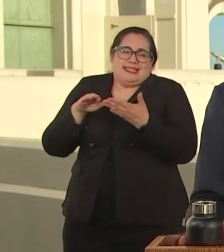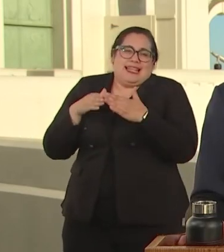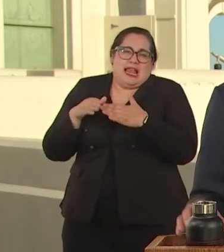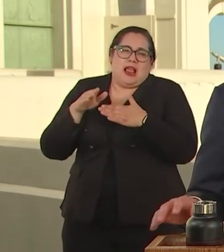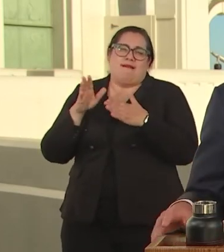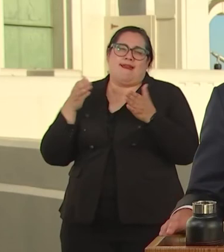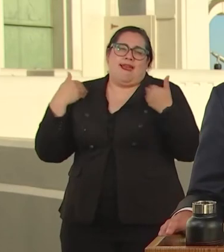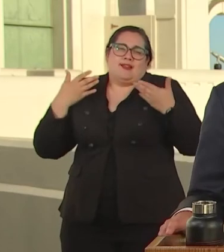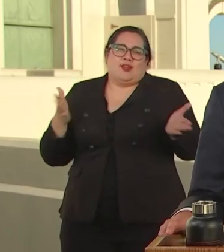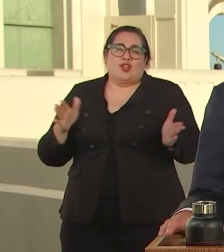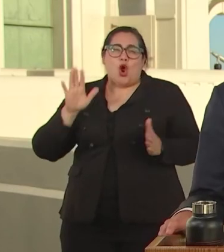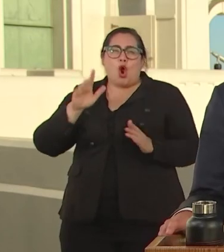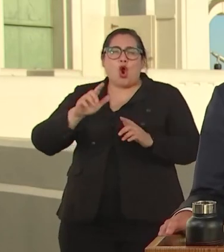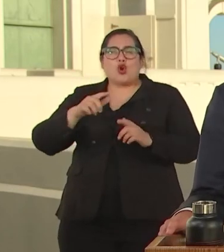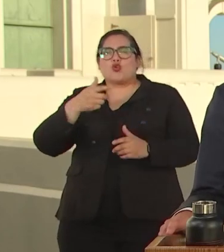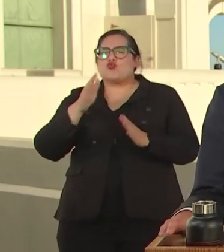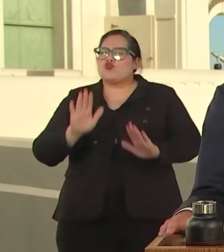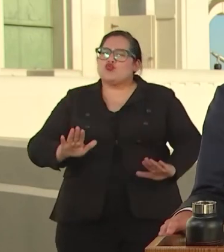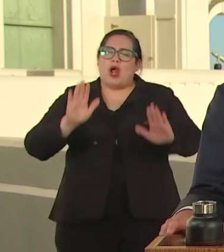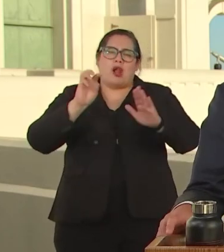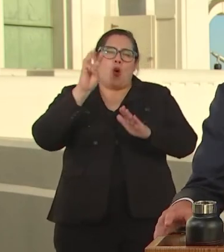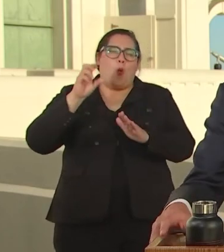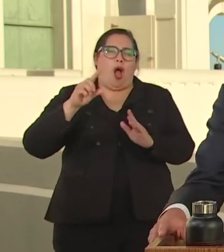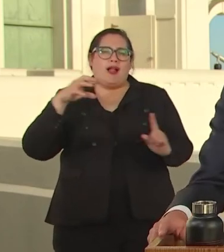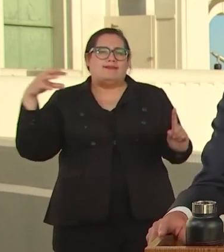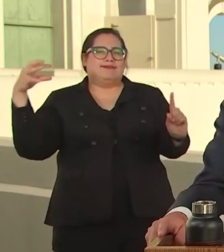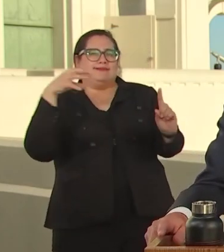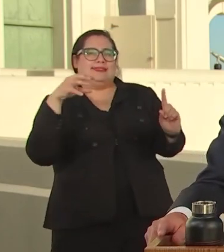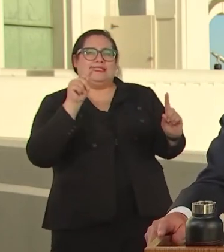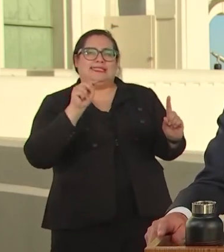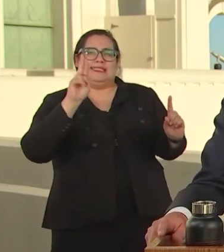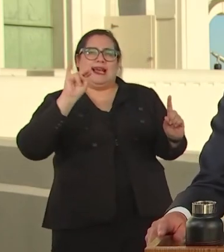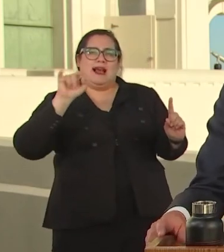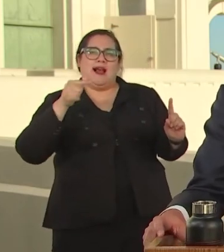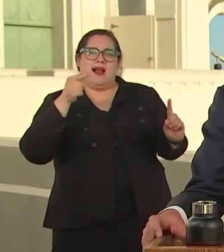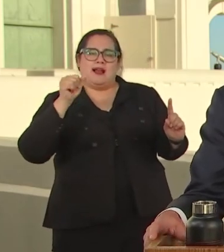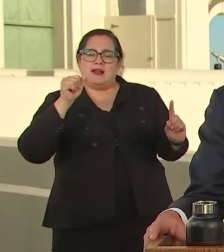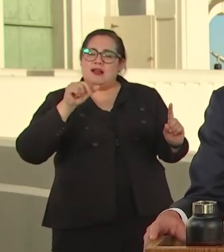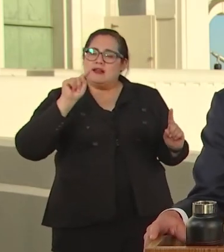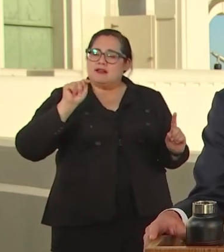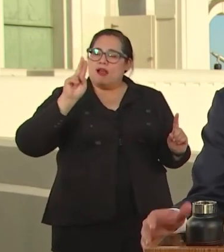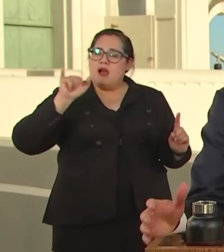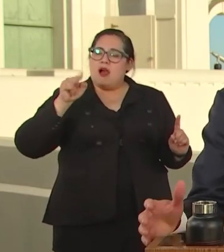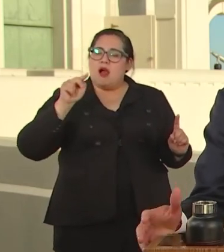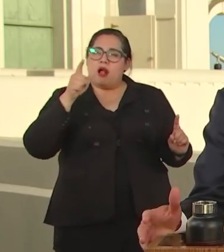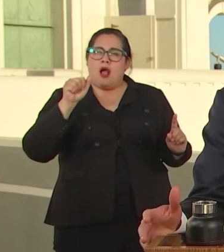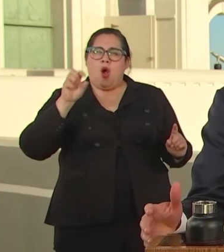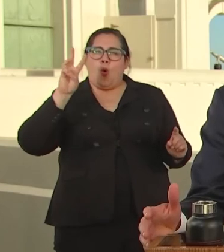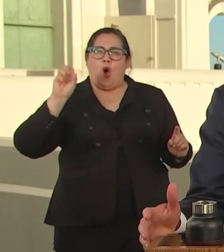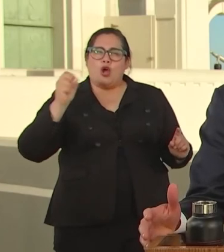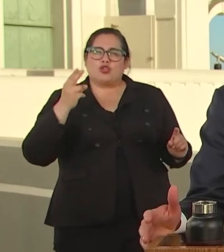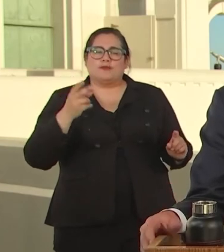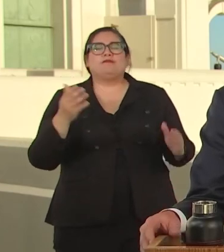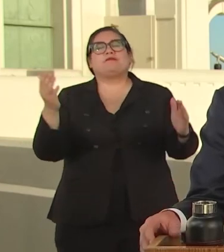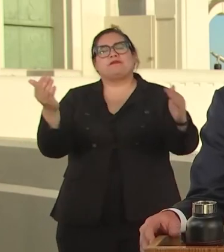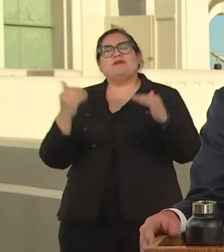WALLS ILLUMINATES THE TUHUNGA